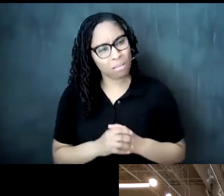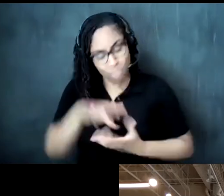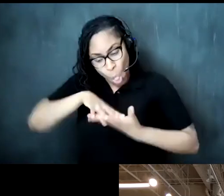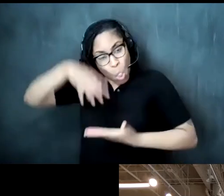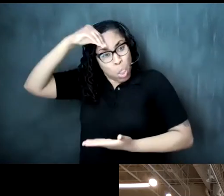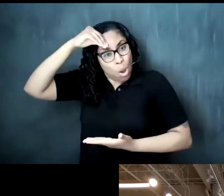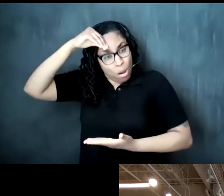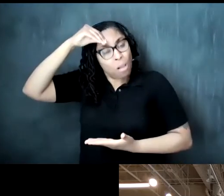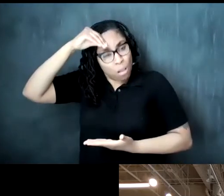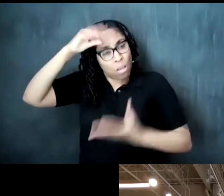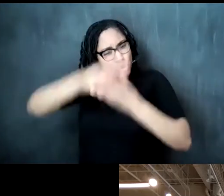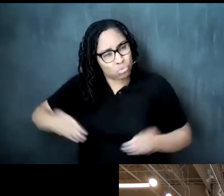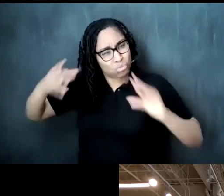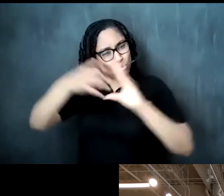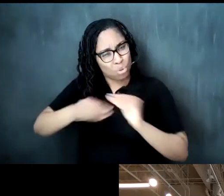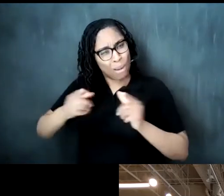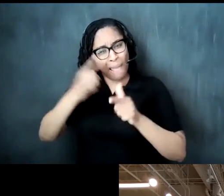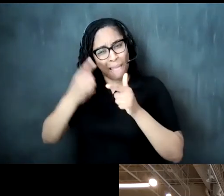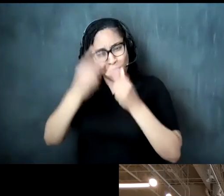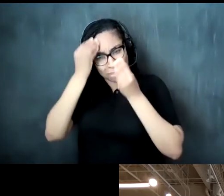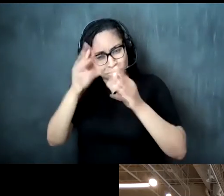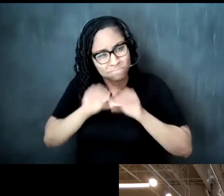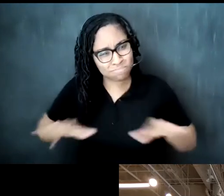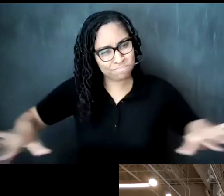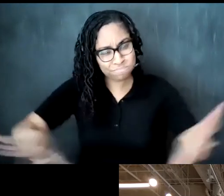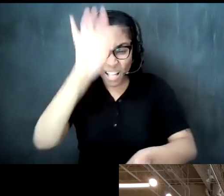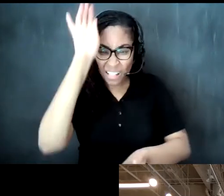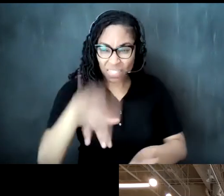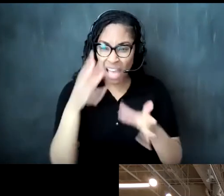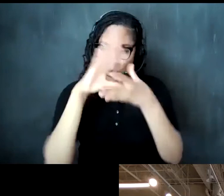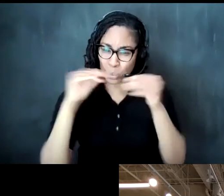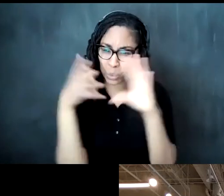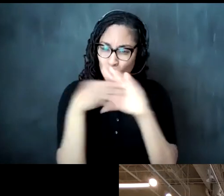is significance and importance in the story so tell the story and tell it all